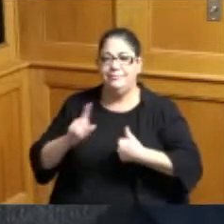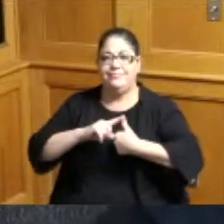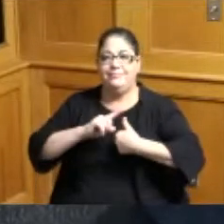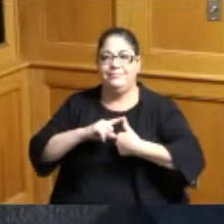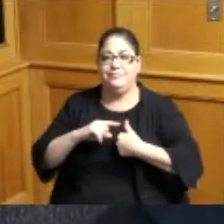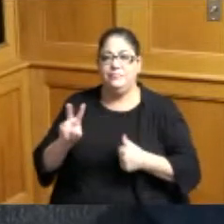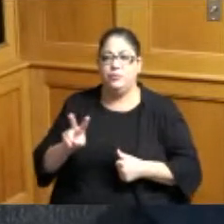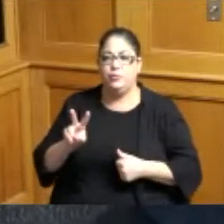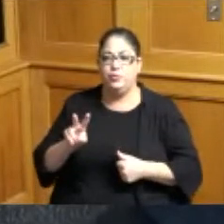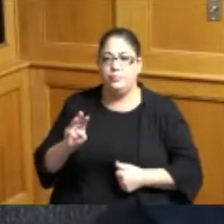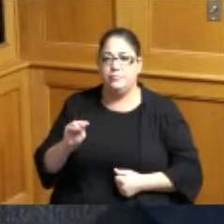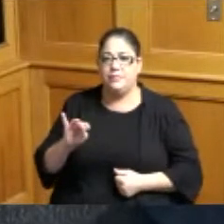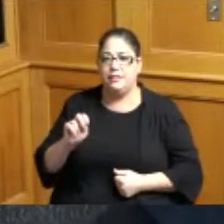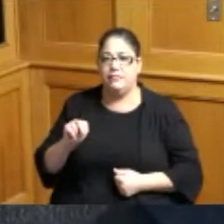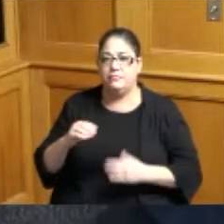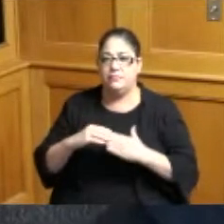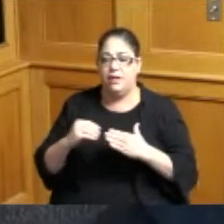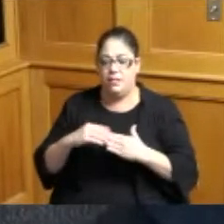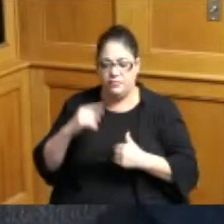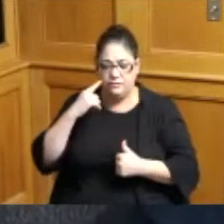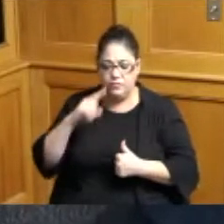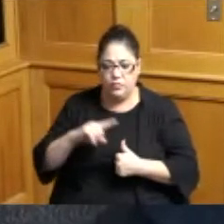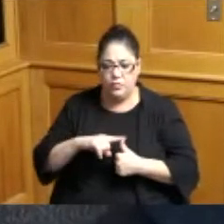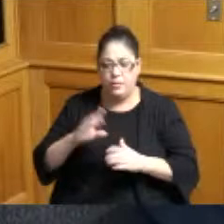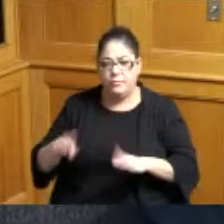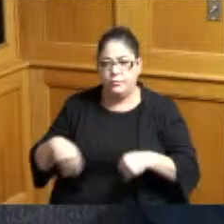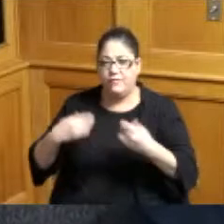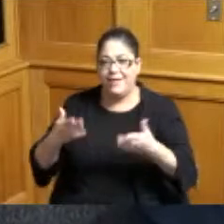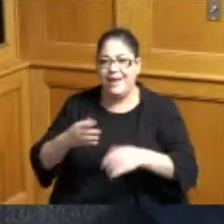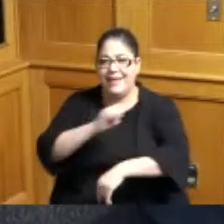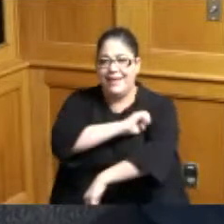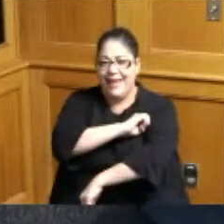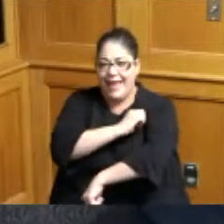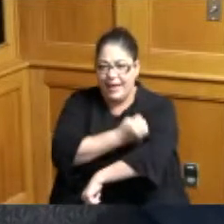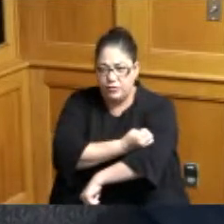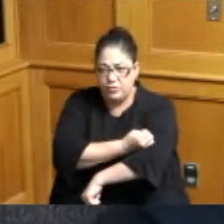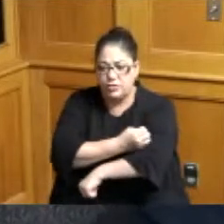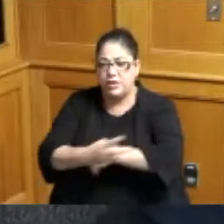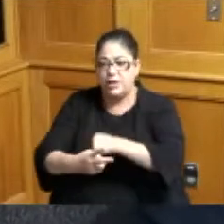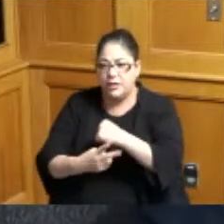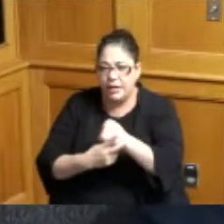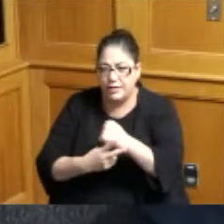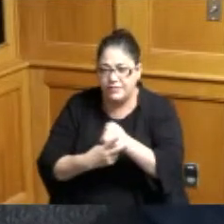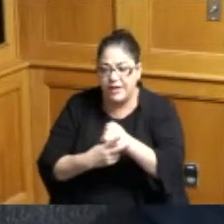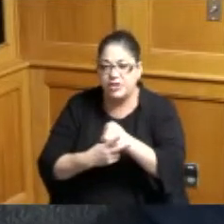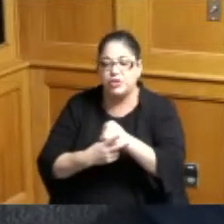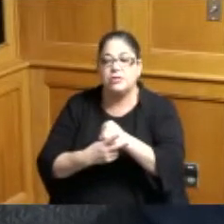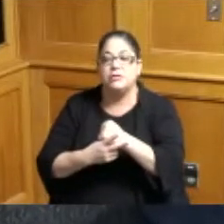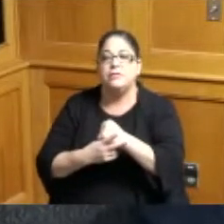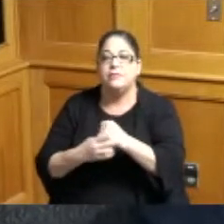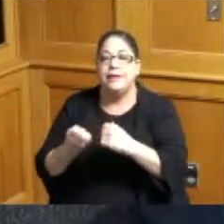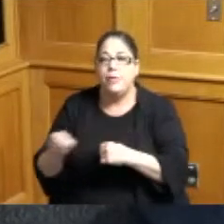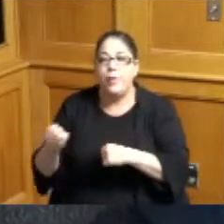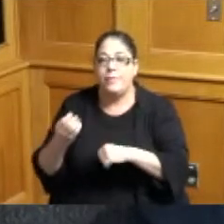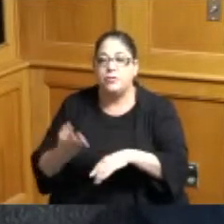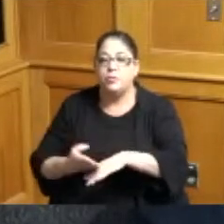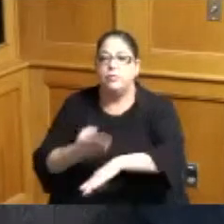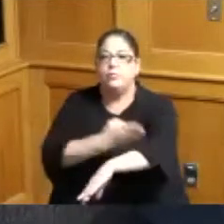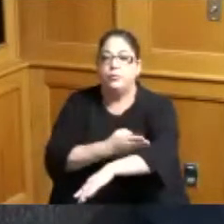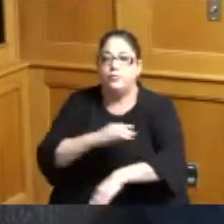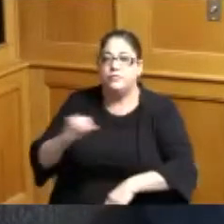million dollars for providing energy conservation improvements to the JFS building so I just wanted